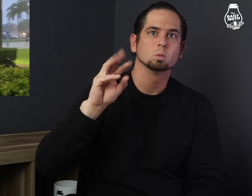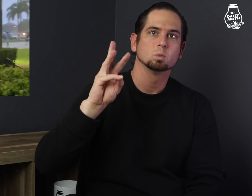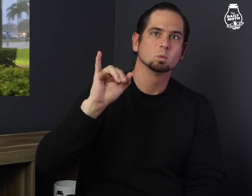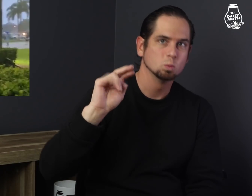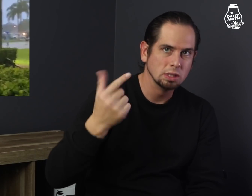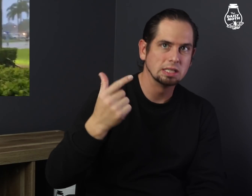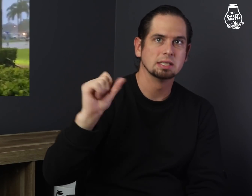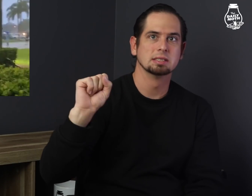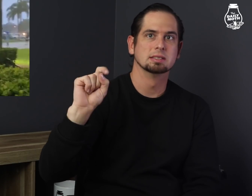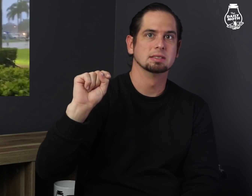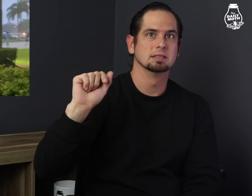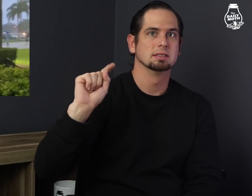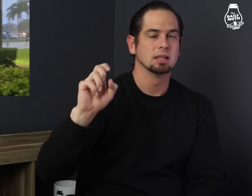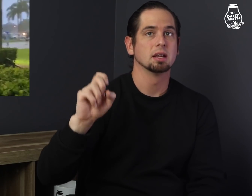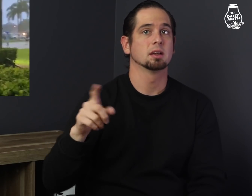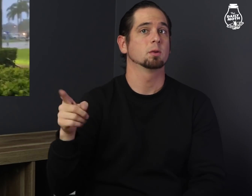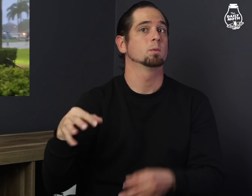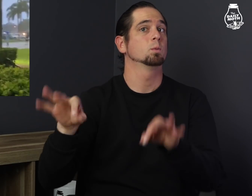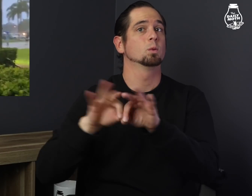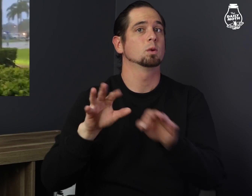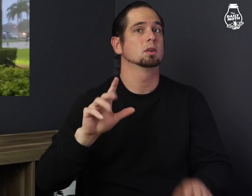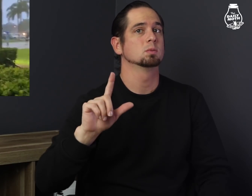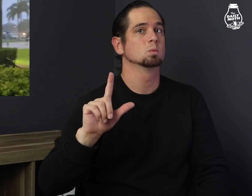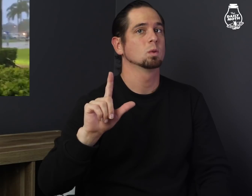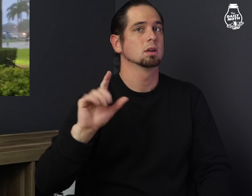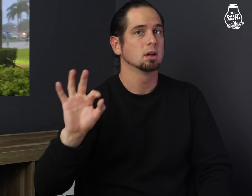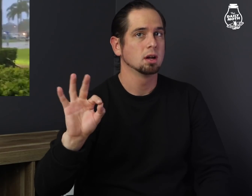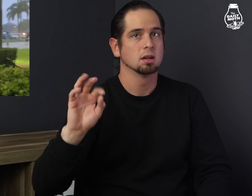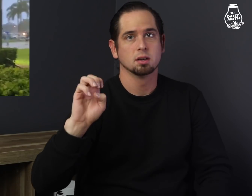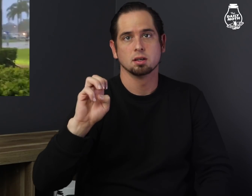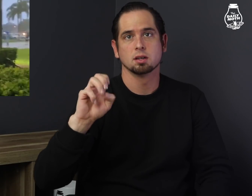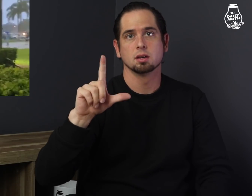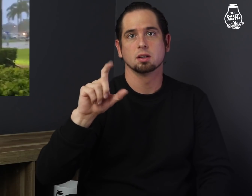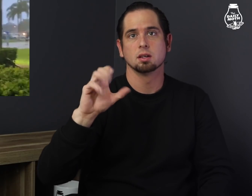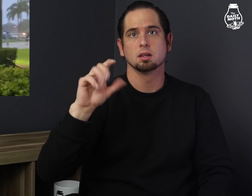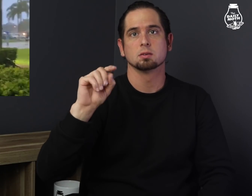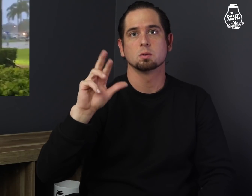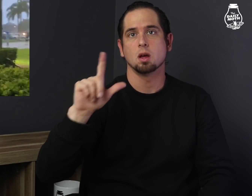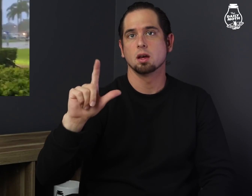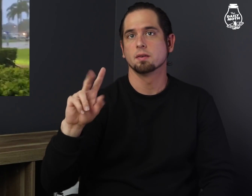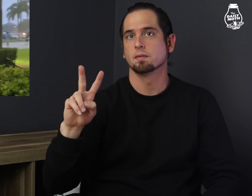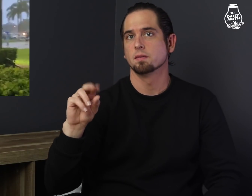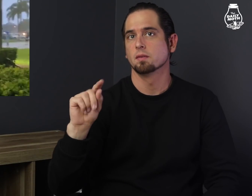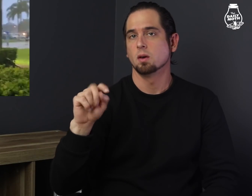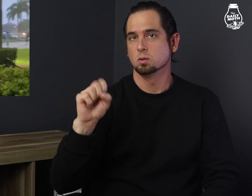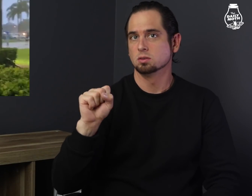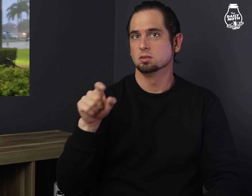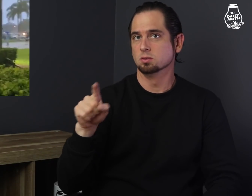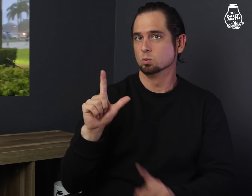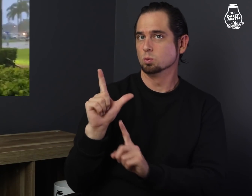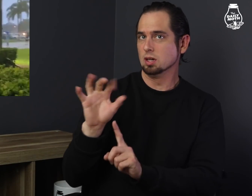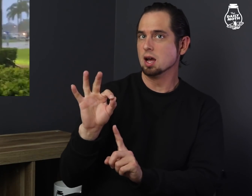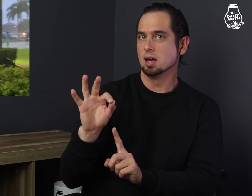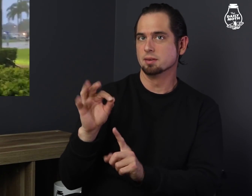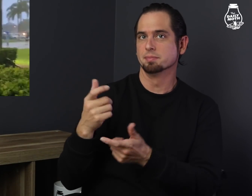Florida is truly a swing state and it is worth 29 electoral votes.